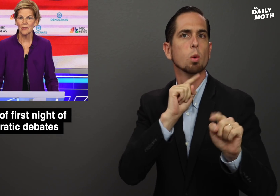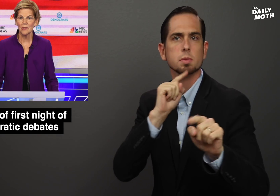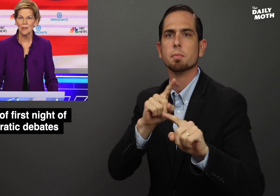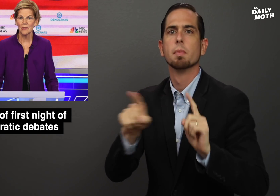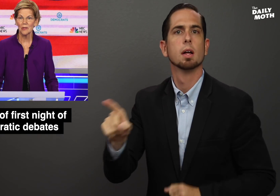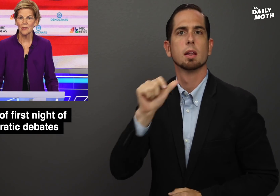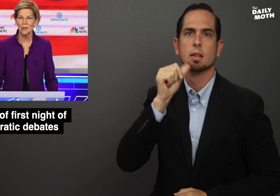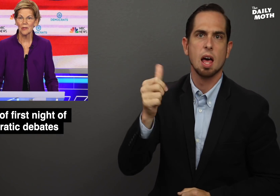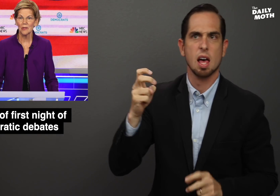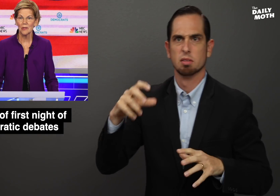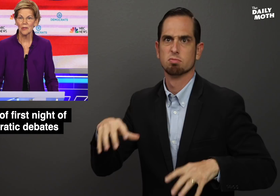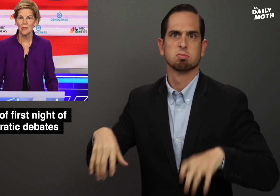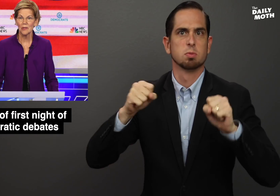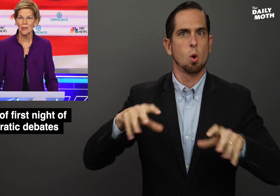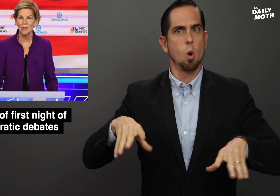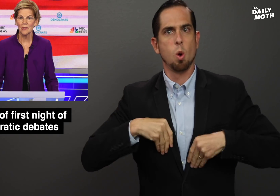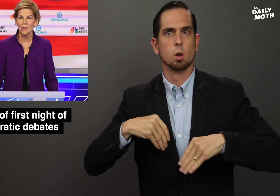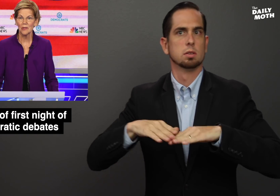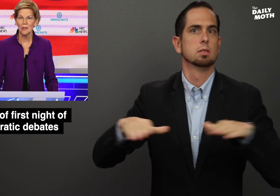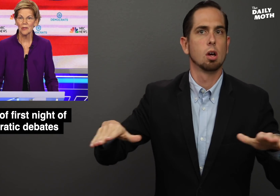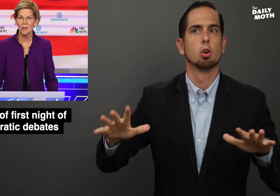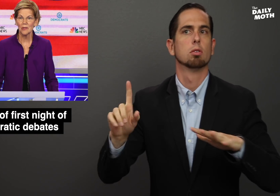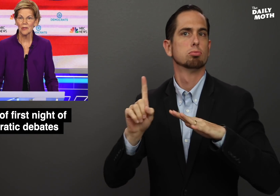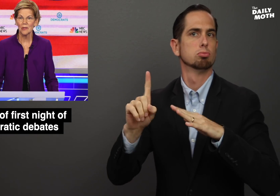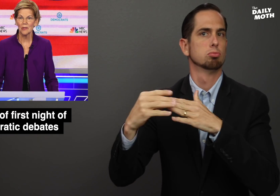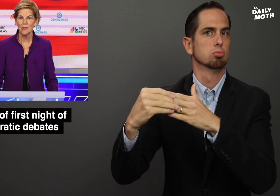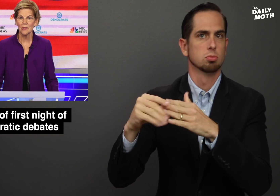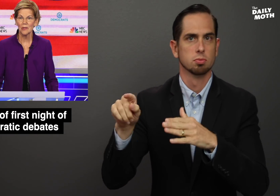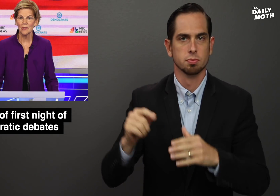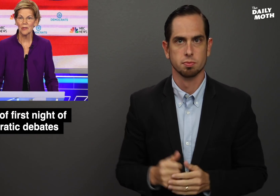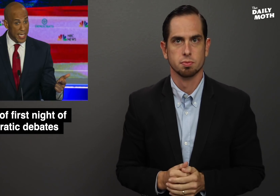strong responses, but that she did not "own" the stage.